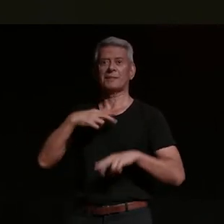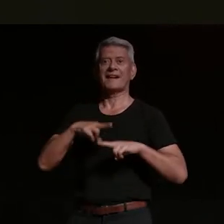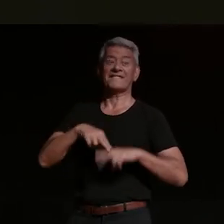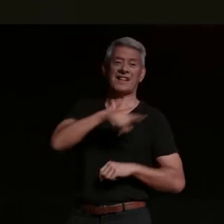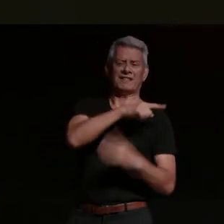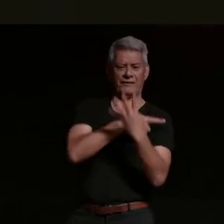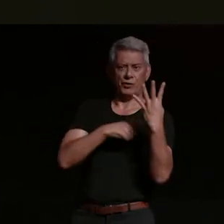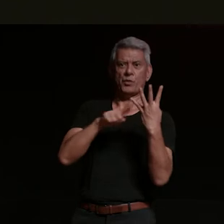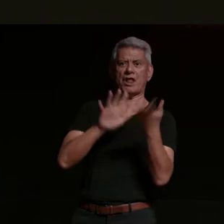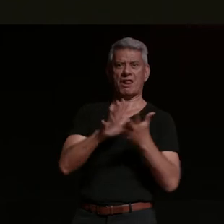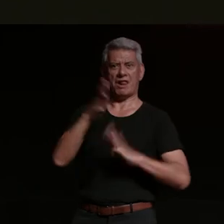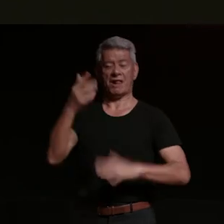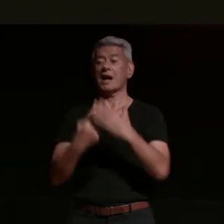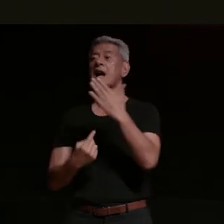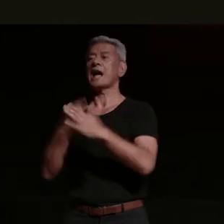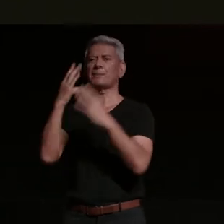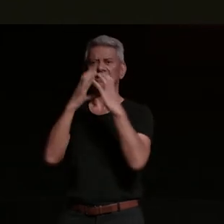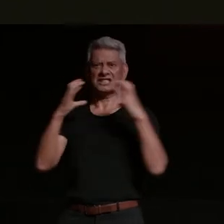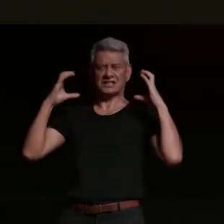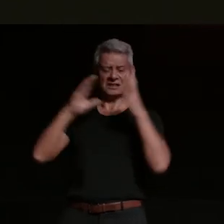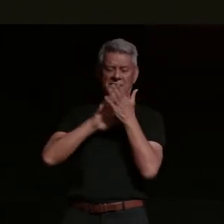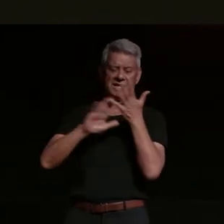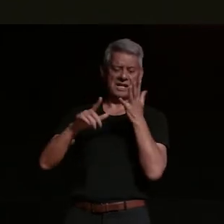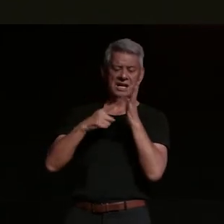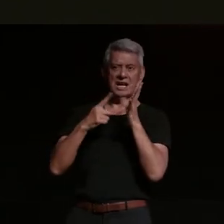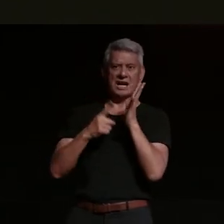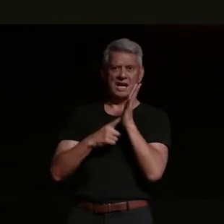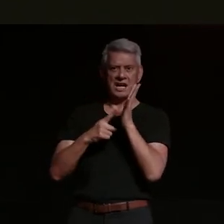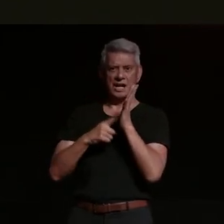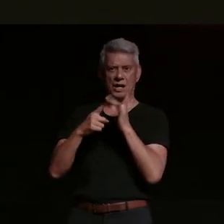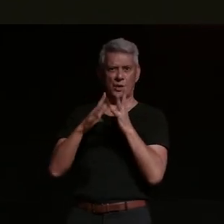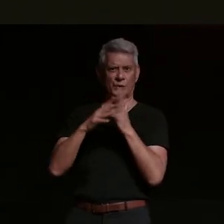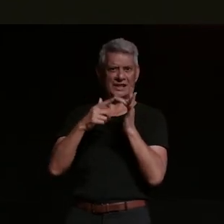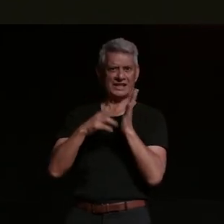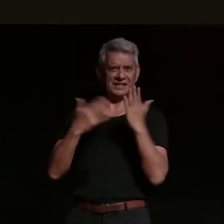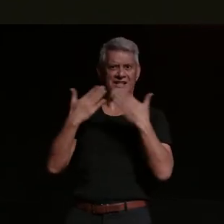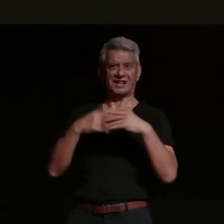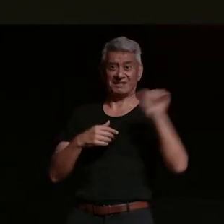happened on halloween night in canada which is quite chilly uh and he was in the